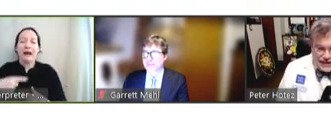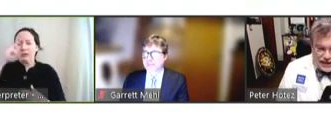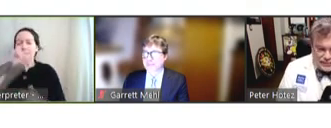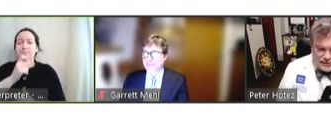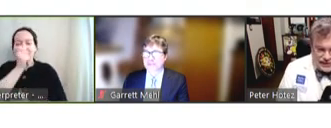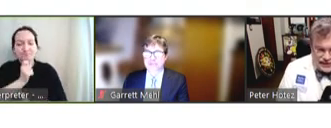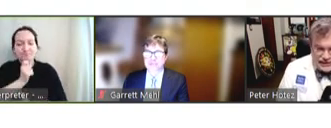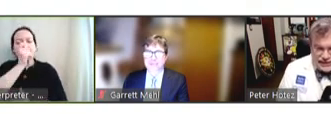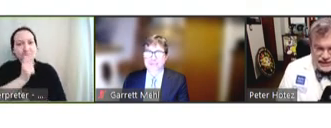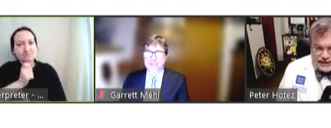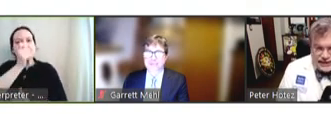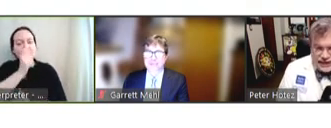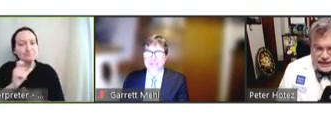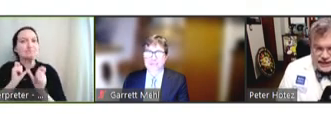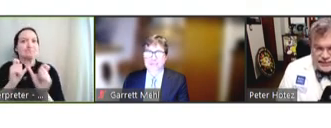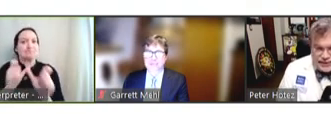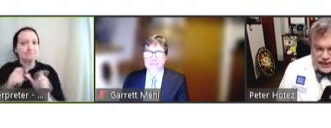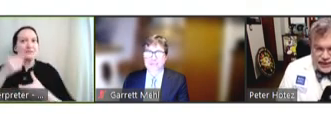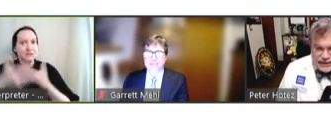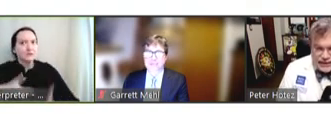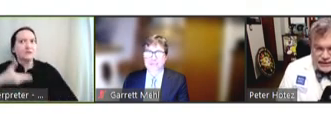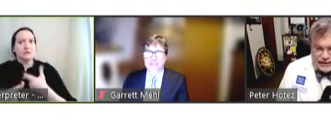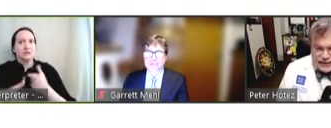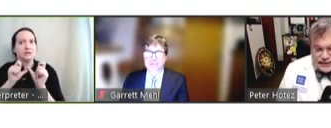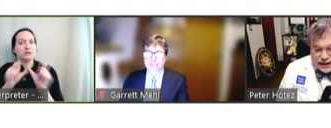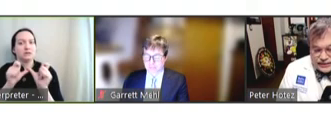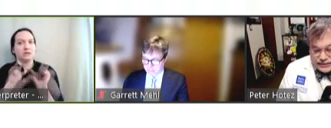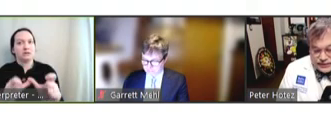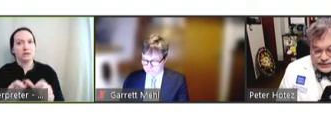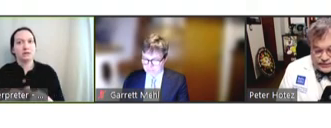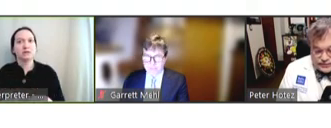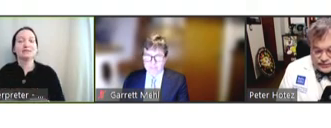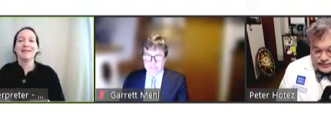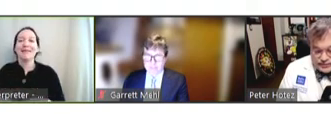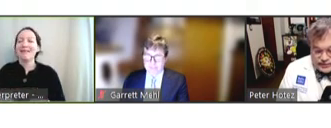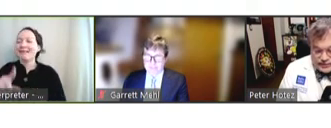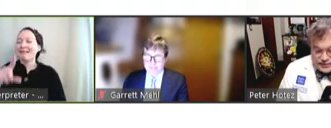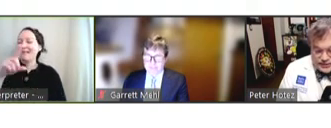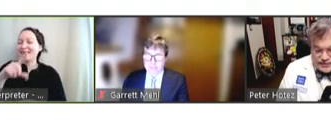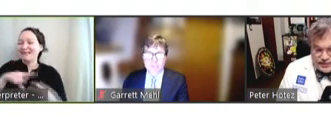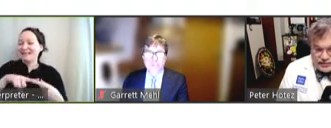our persistence in keeping at it, and I think the other most important has been keeping our